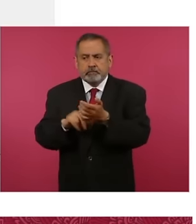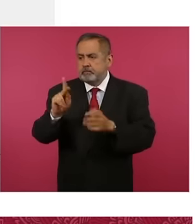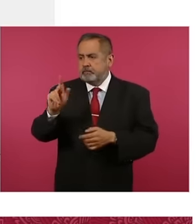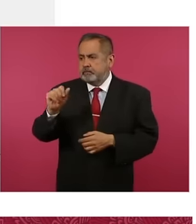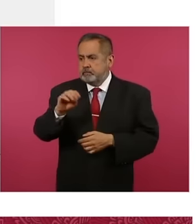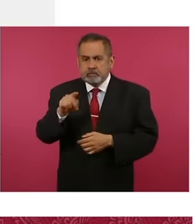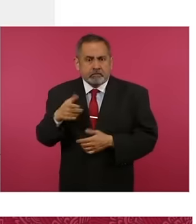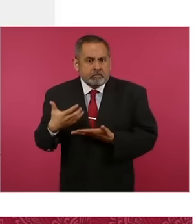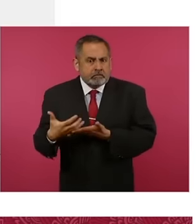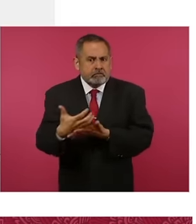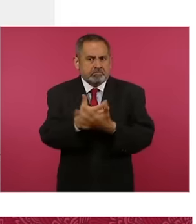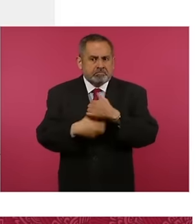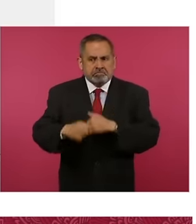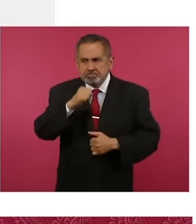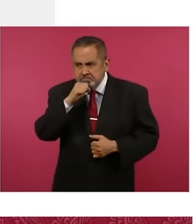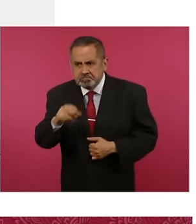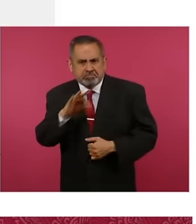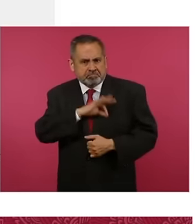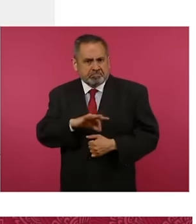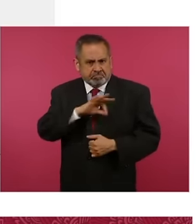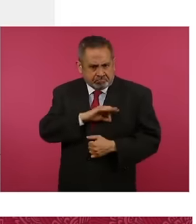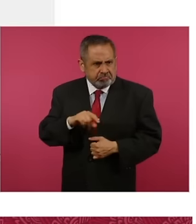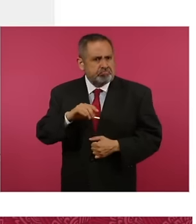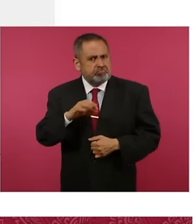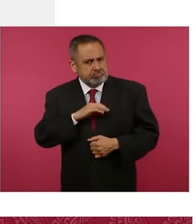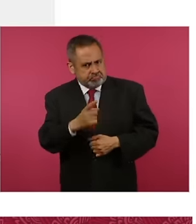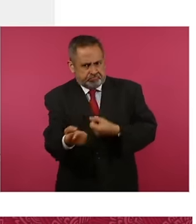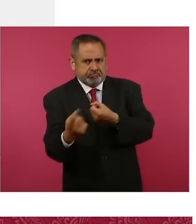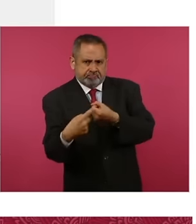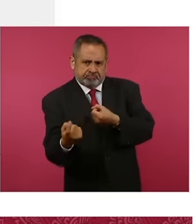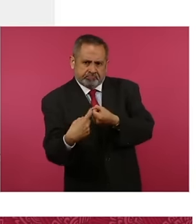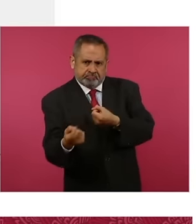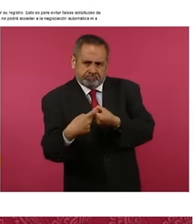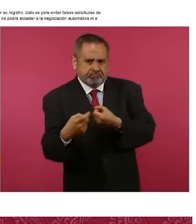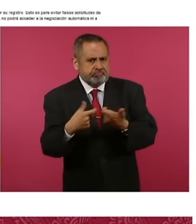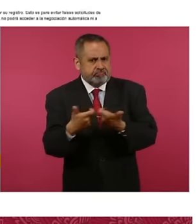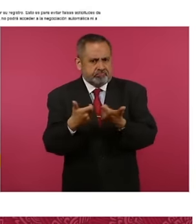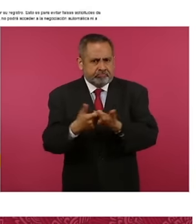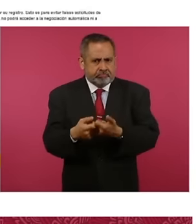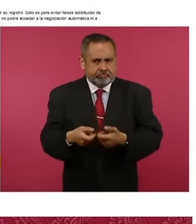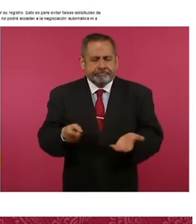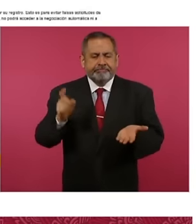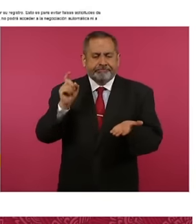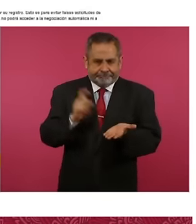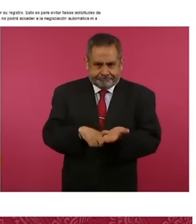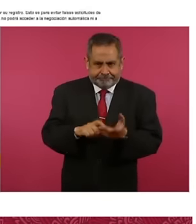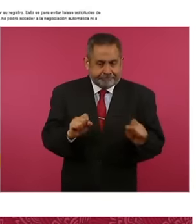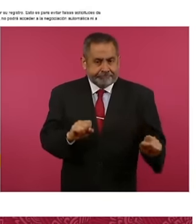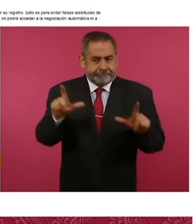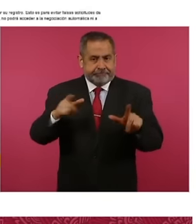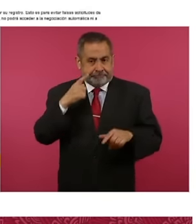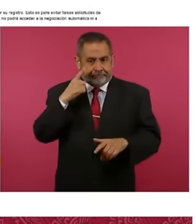potential profits and investment returns when you click on the ad can you zoom me in please